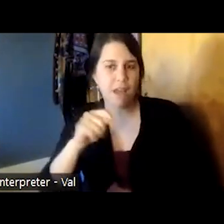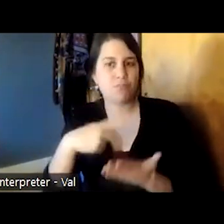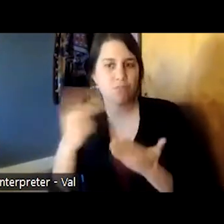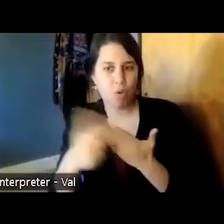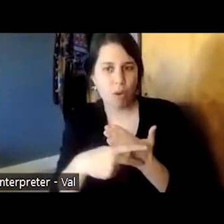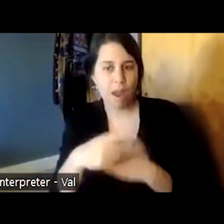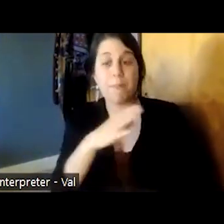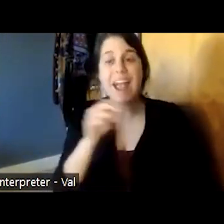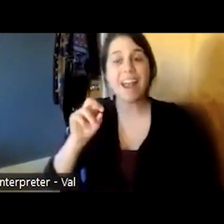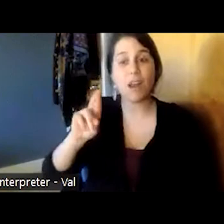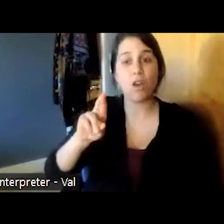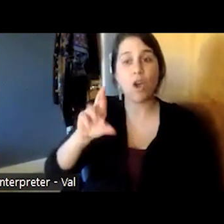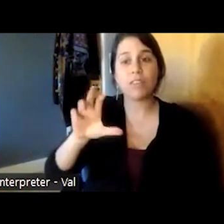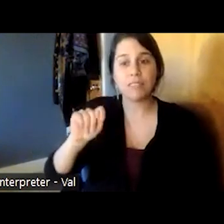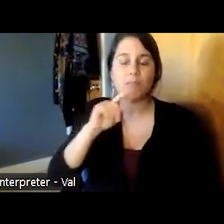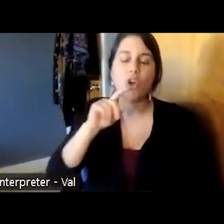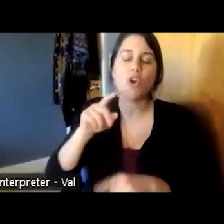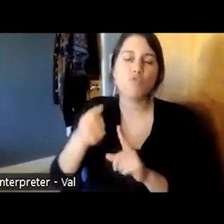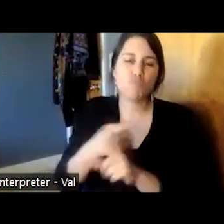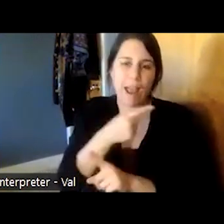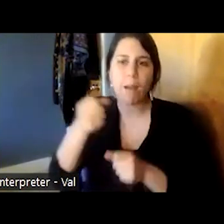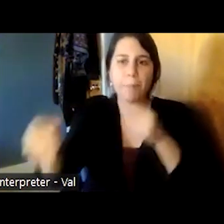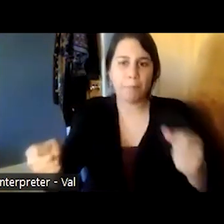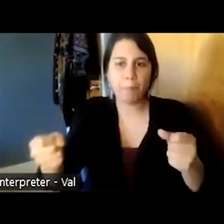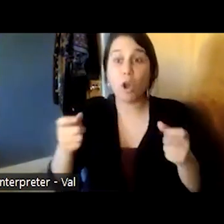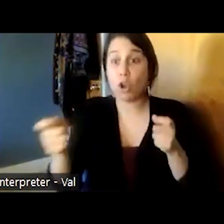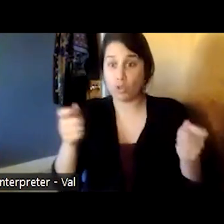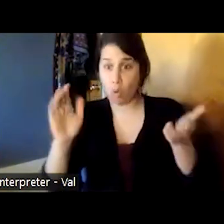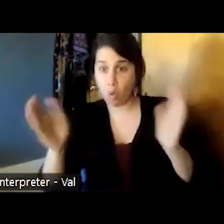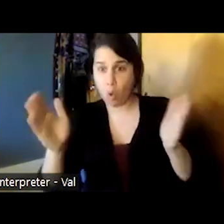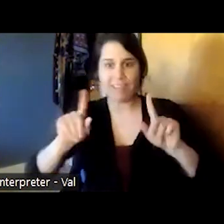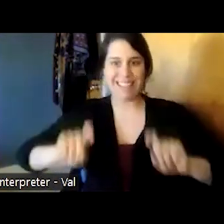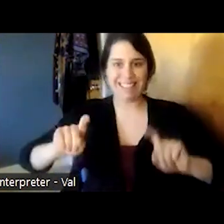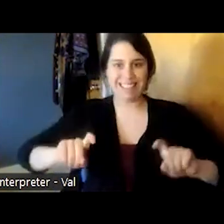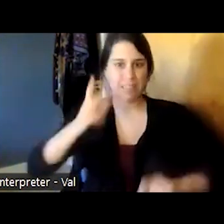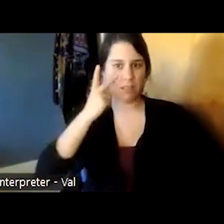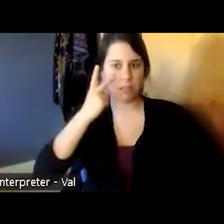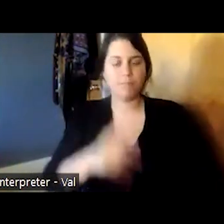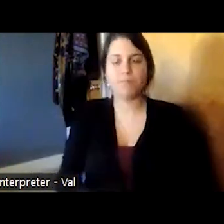control testing so we were able to show that by partnering with the criminal justice system in